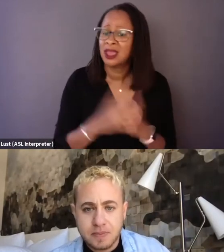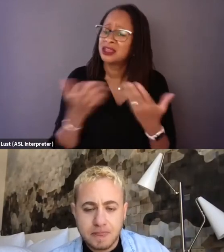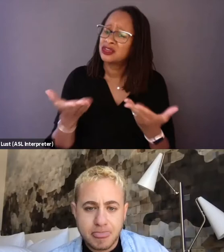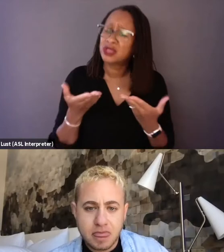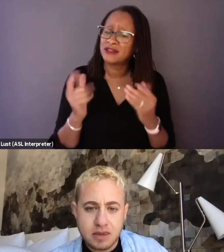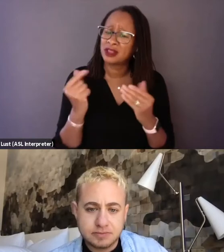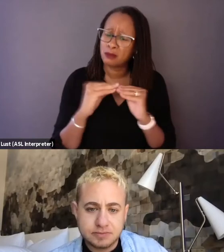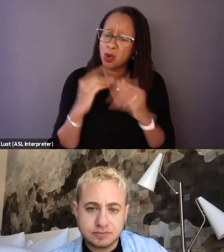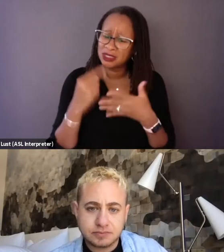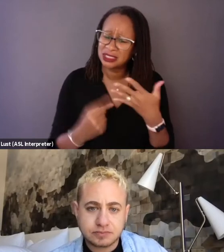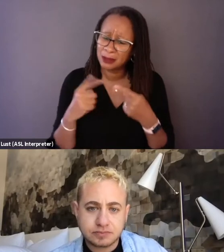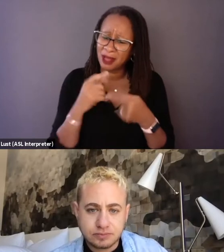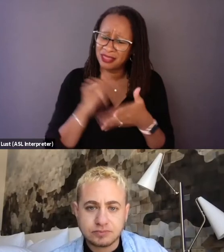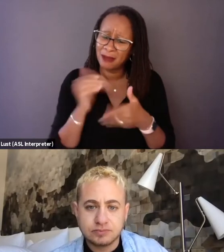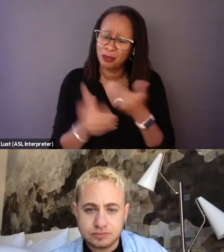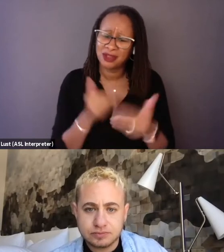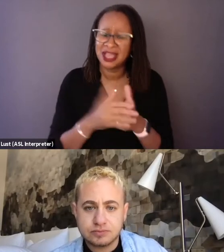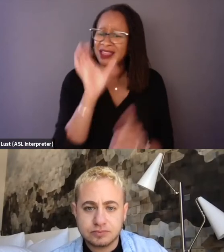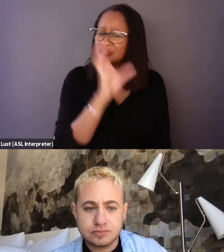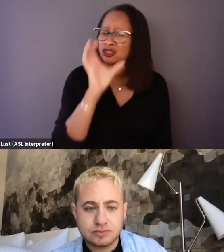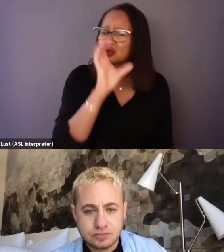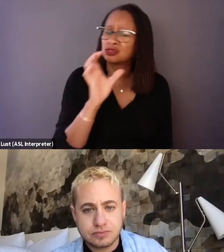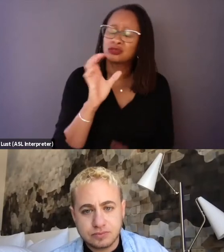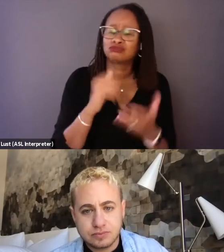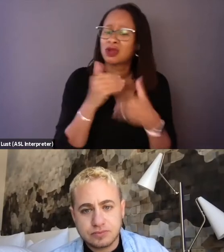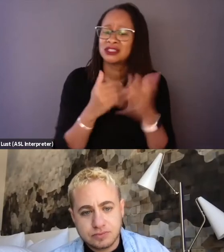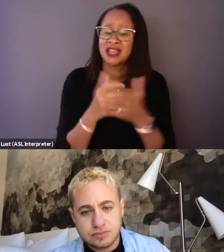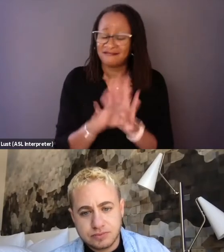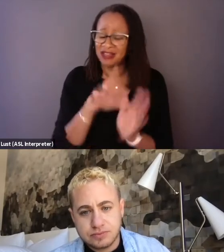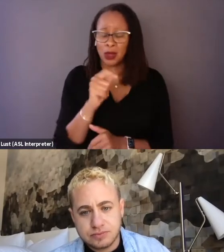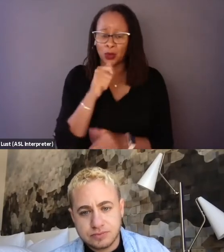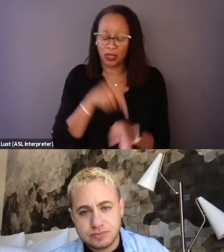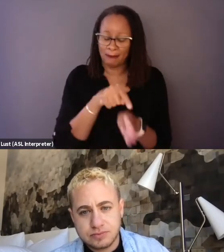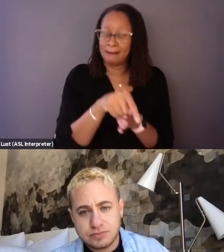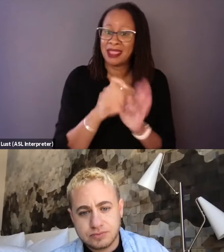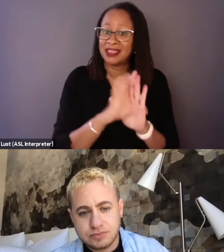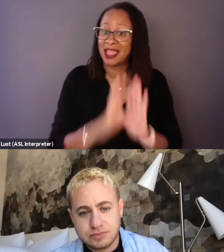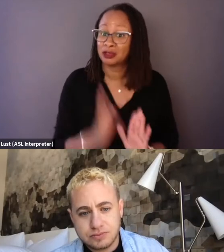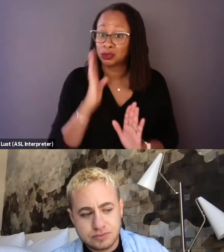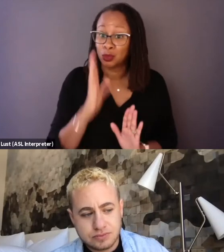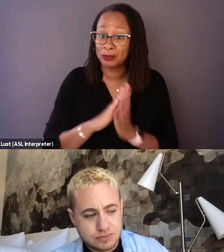about that search process to find out who the main subjects will be and the actual selection process?